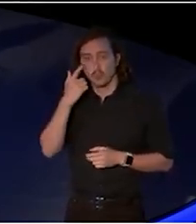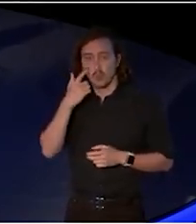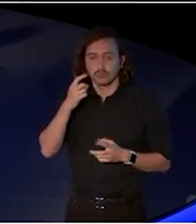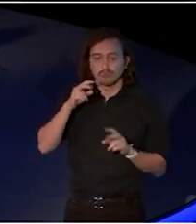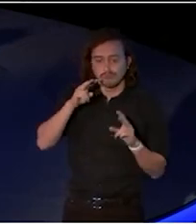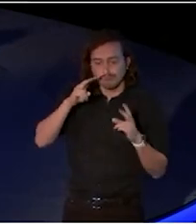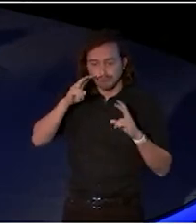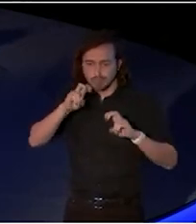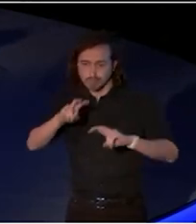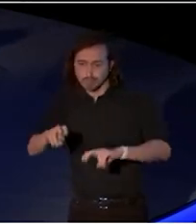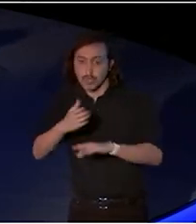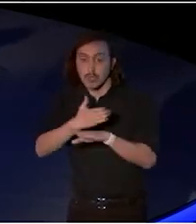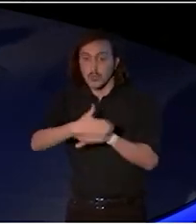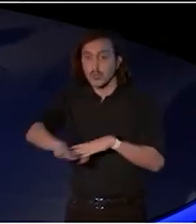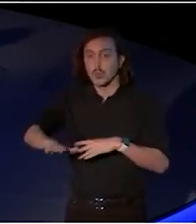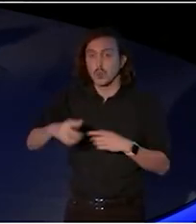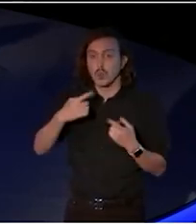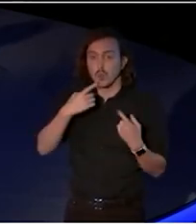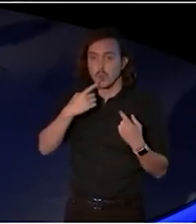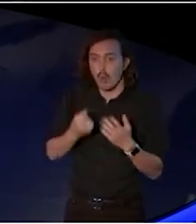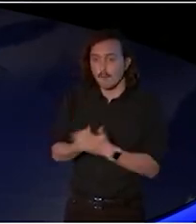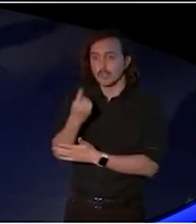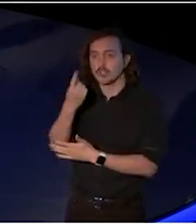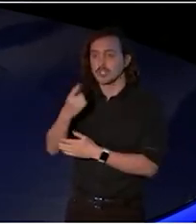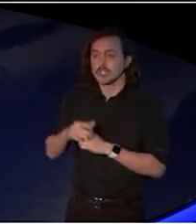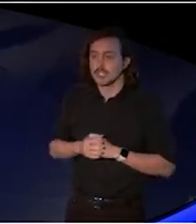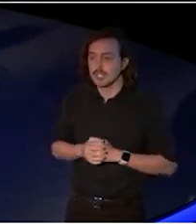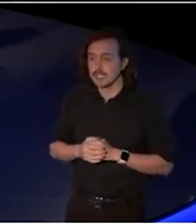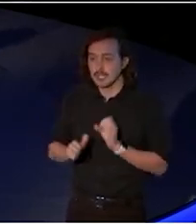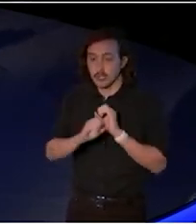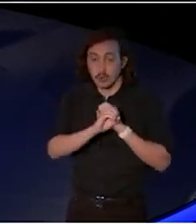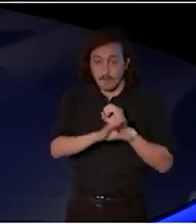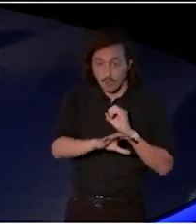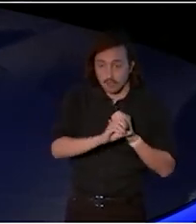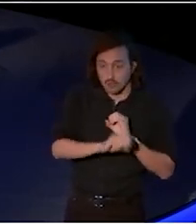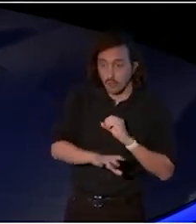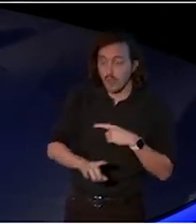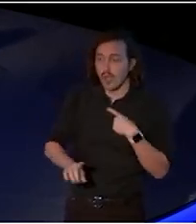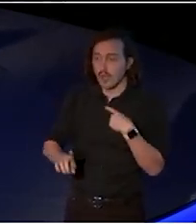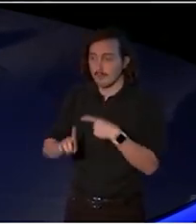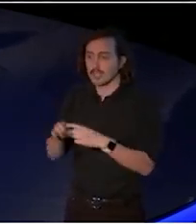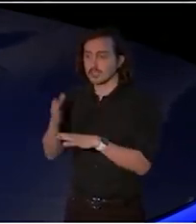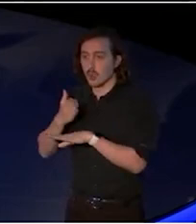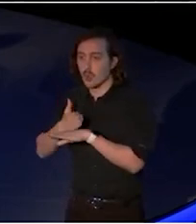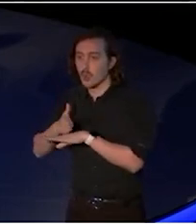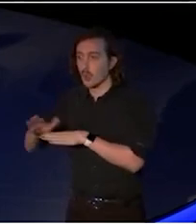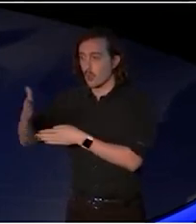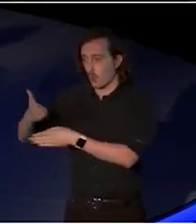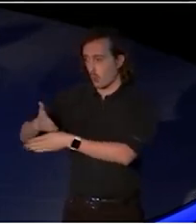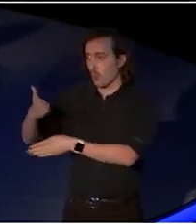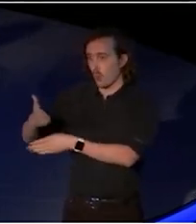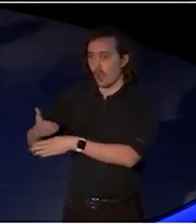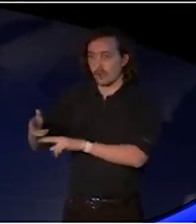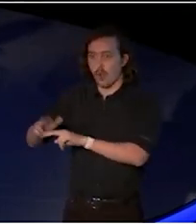and in assisted areas and including of course, new works of scale.